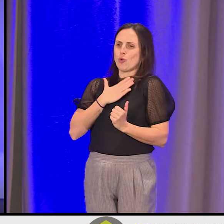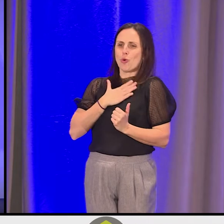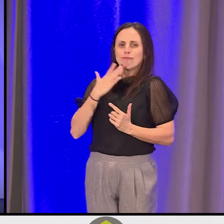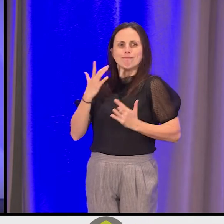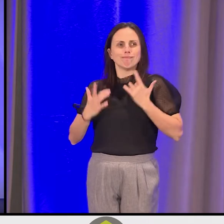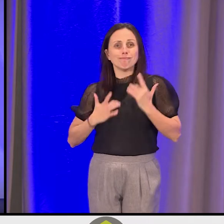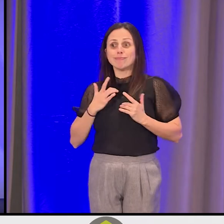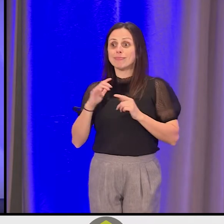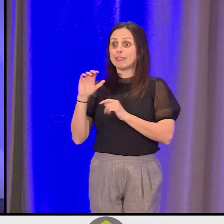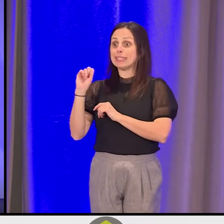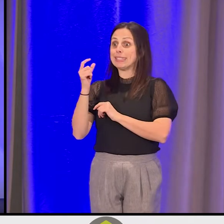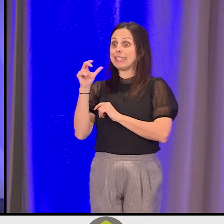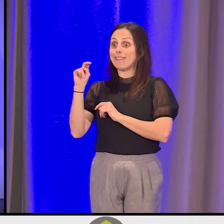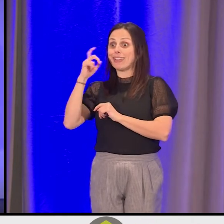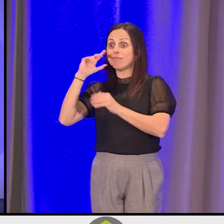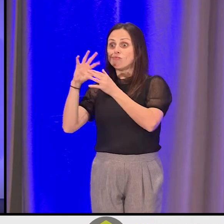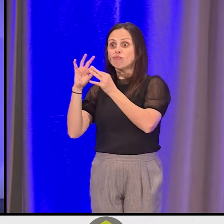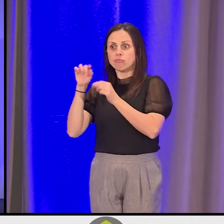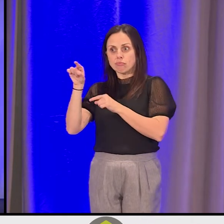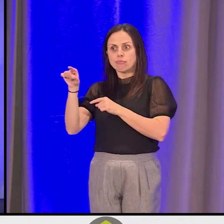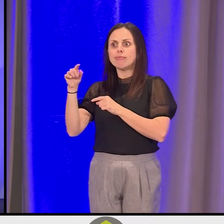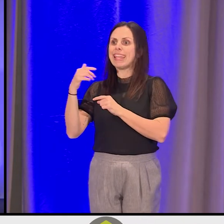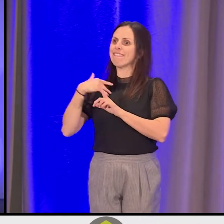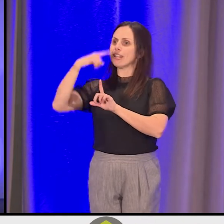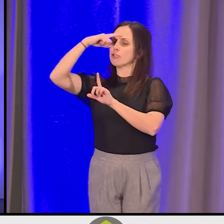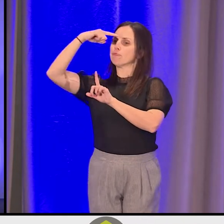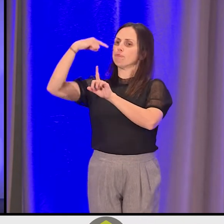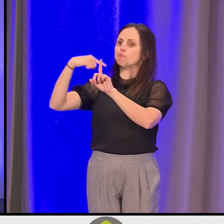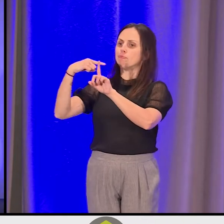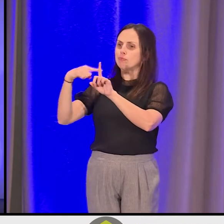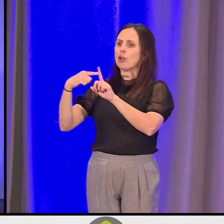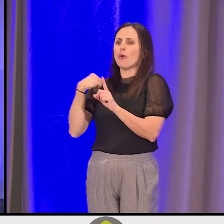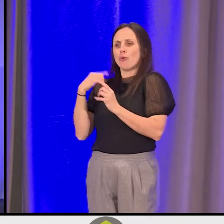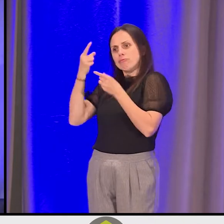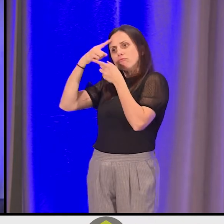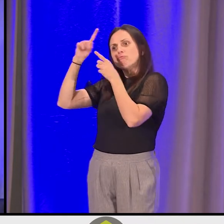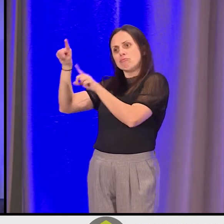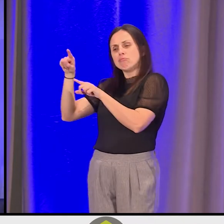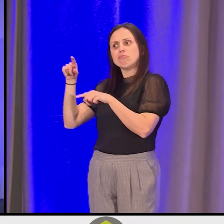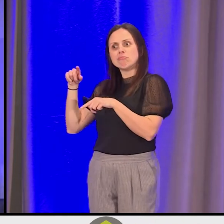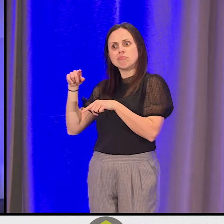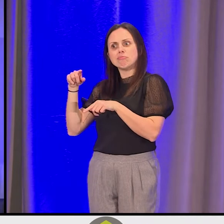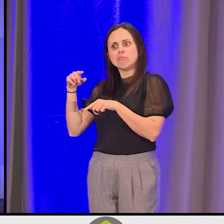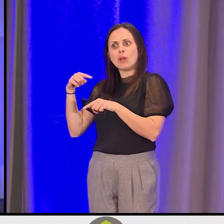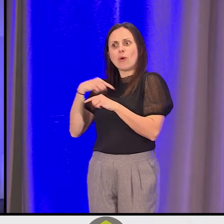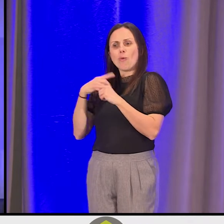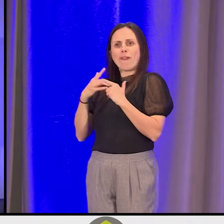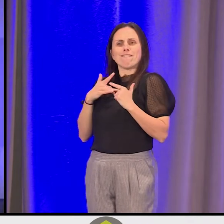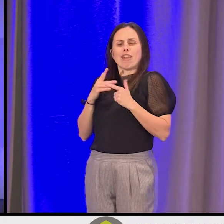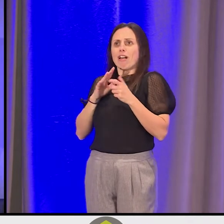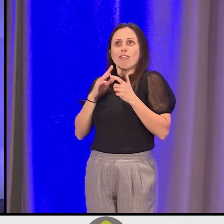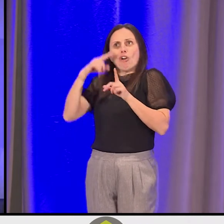And Stephen shared that he's got a bit of optimism. We would share we've got just overflowing optimism.